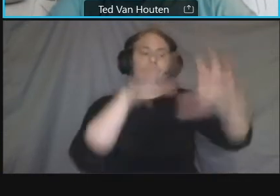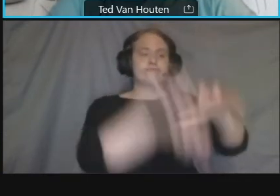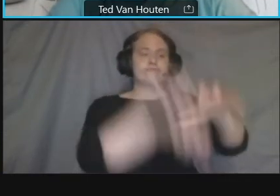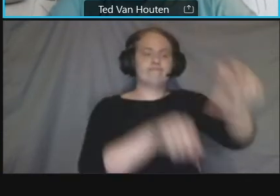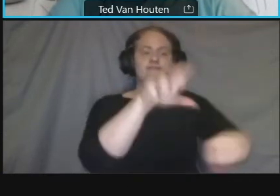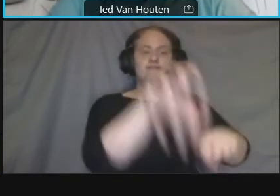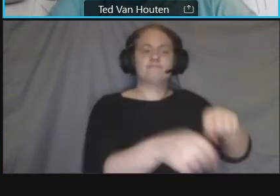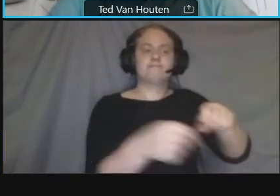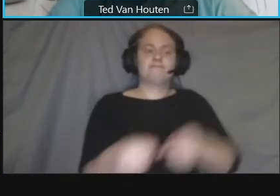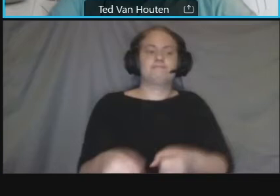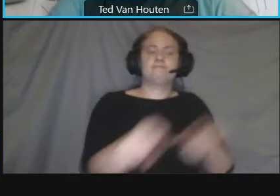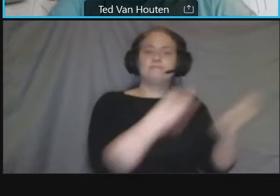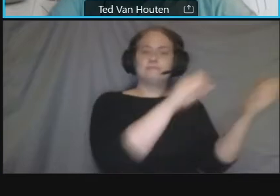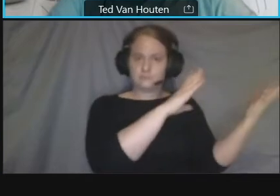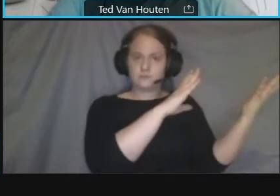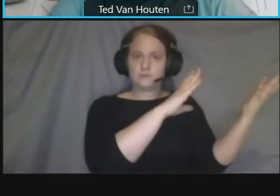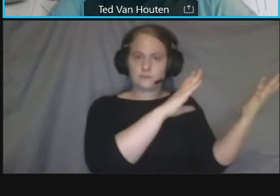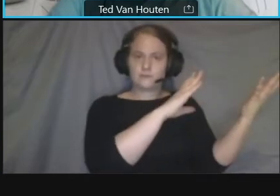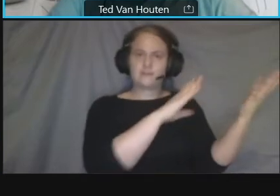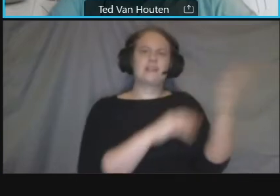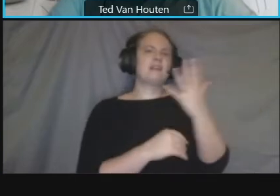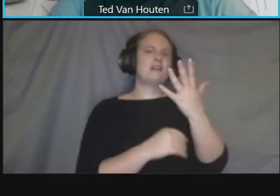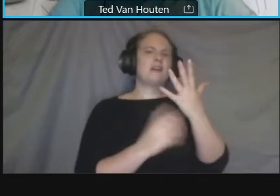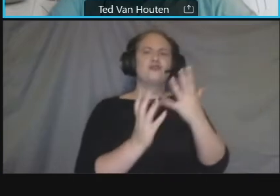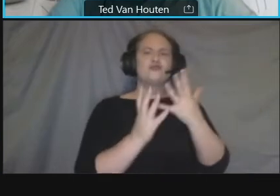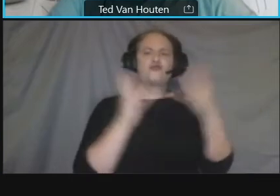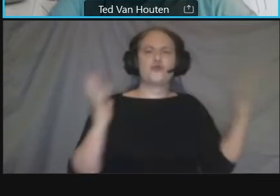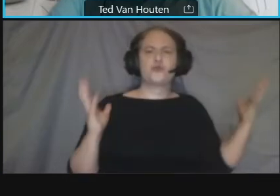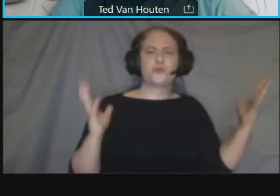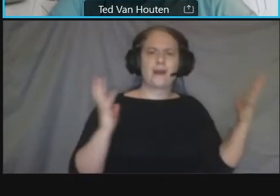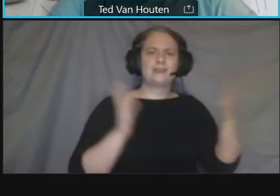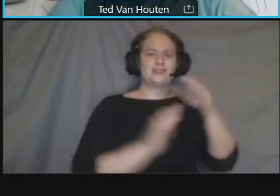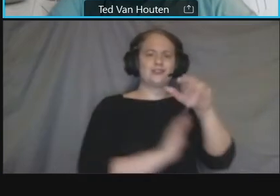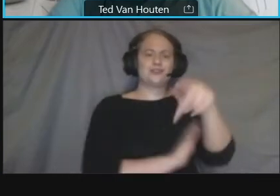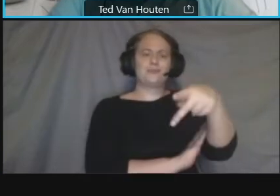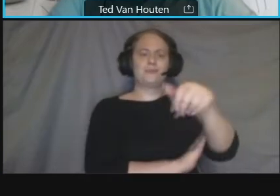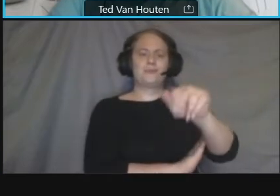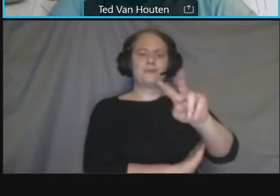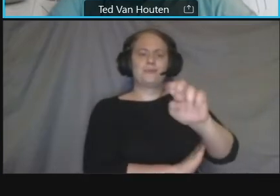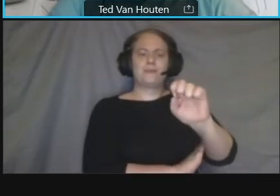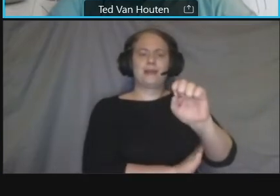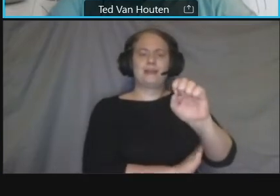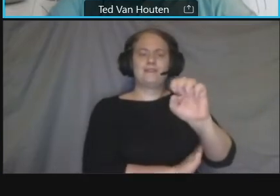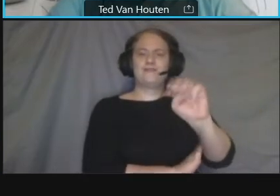excessively wide sidewalks in some portions of the um of the van ness district um